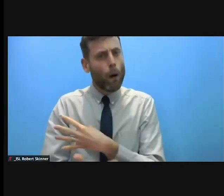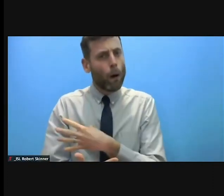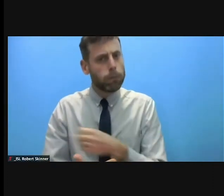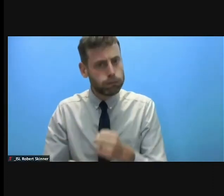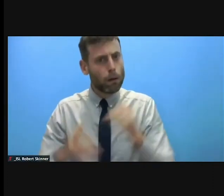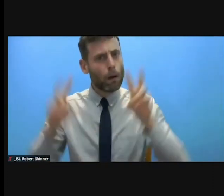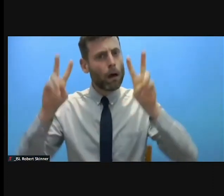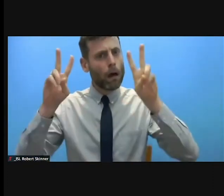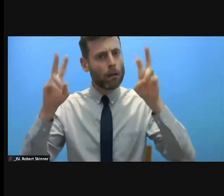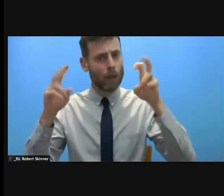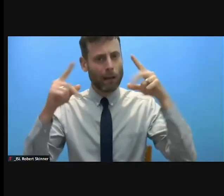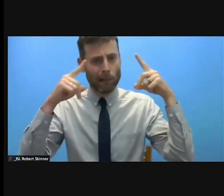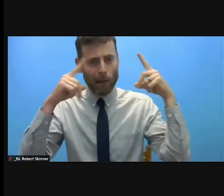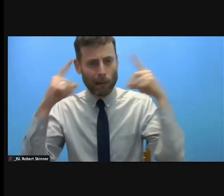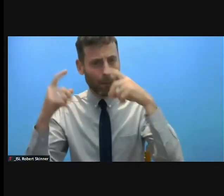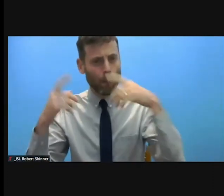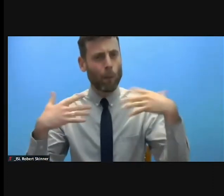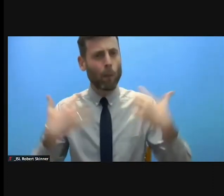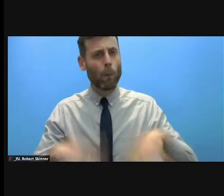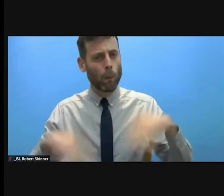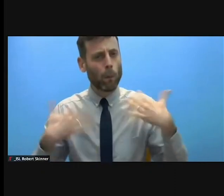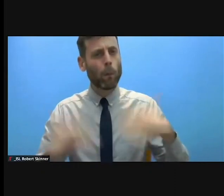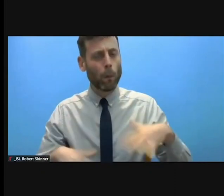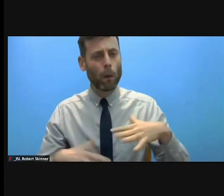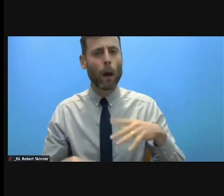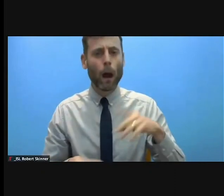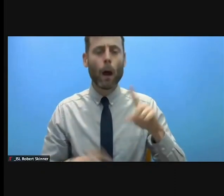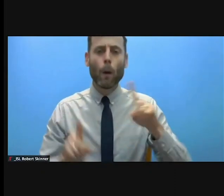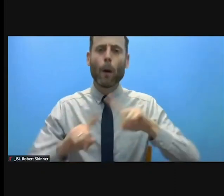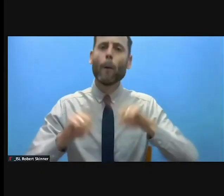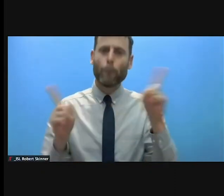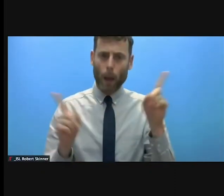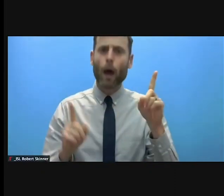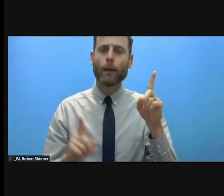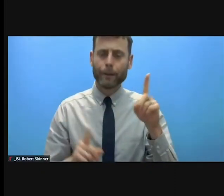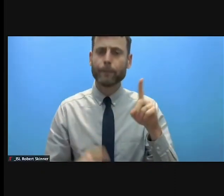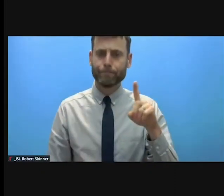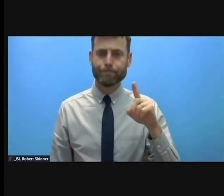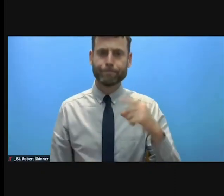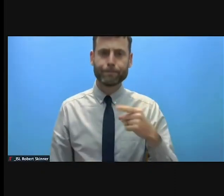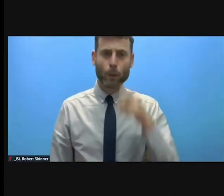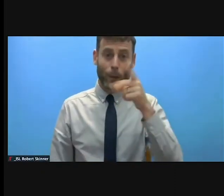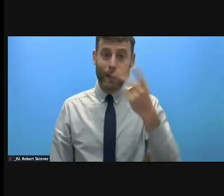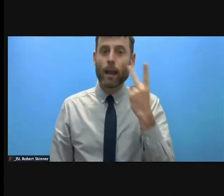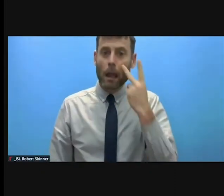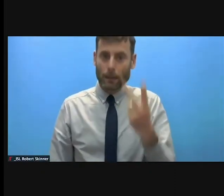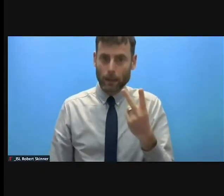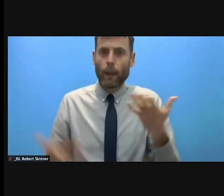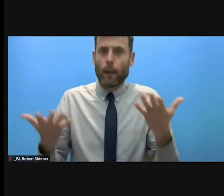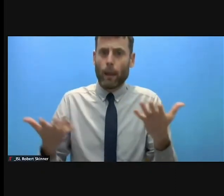I think hits the nail on its head. Today is a special evening. A, we have the